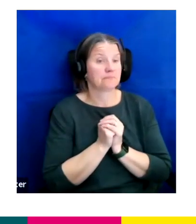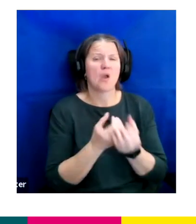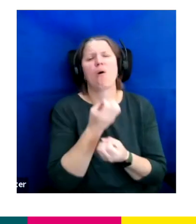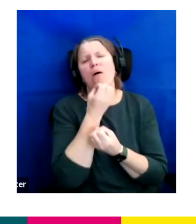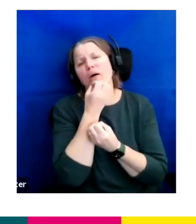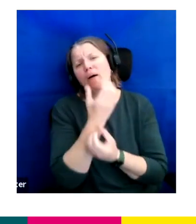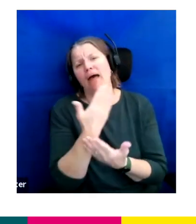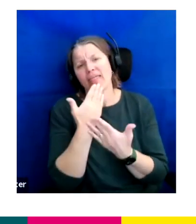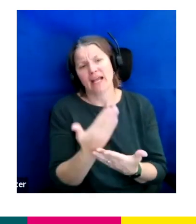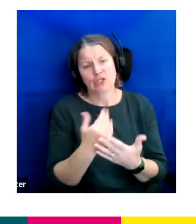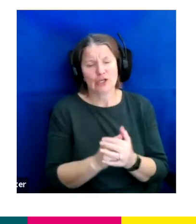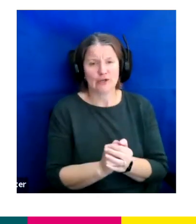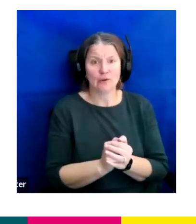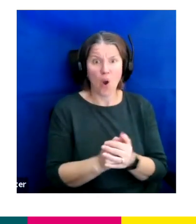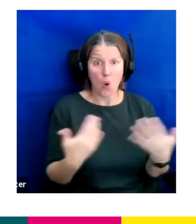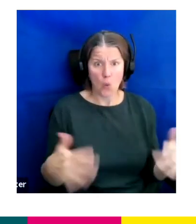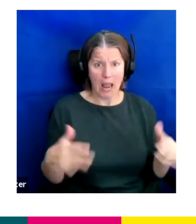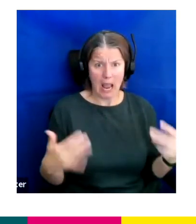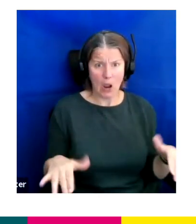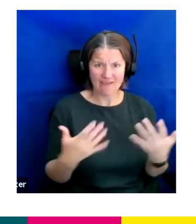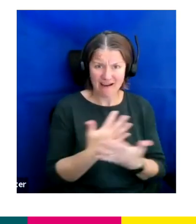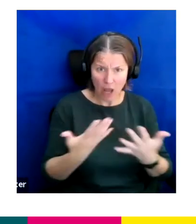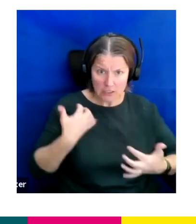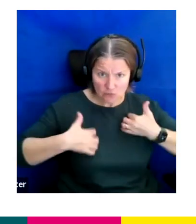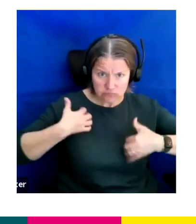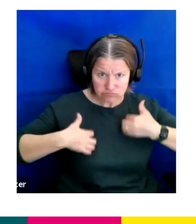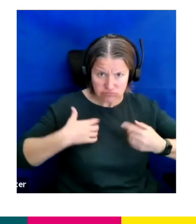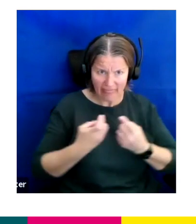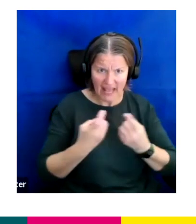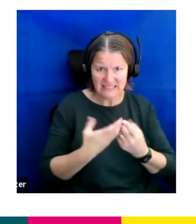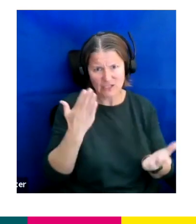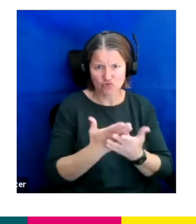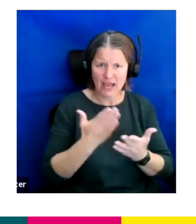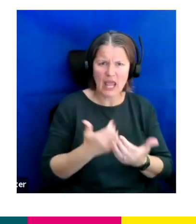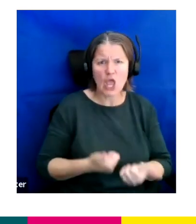Gosh you do have a lot of exciting things. That's a good buzzword to have in your team.